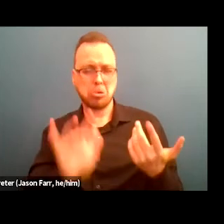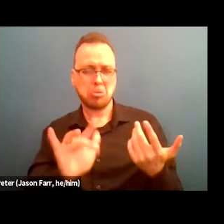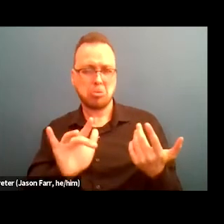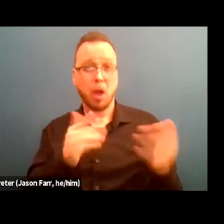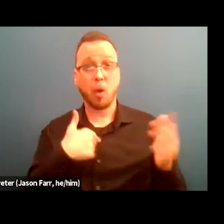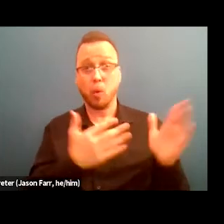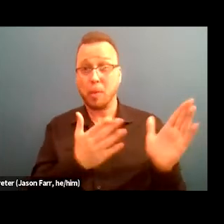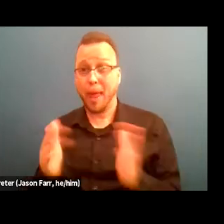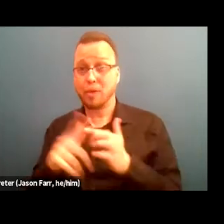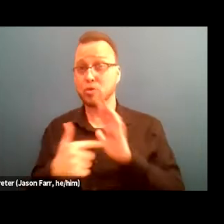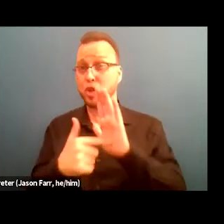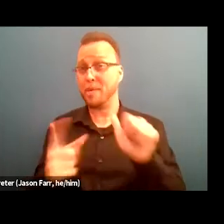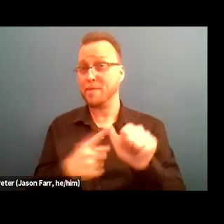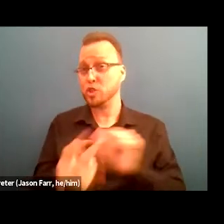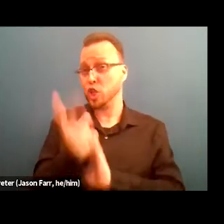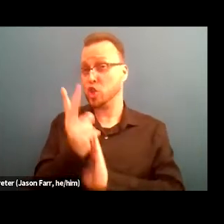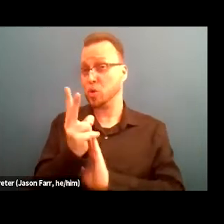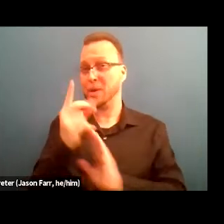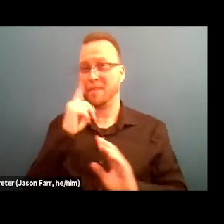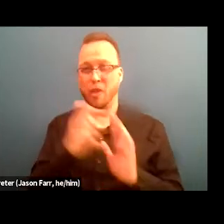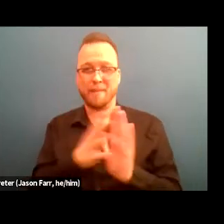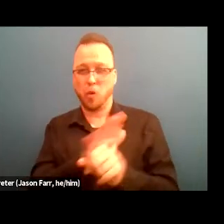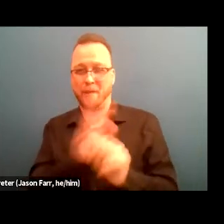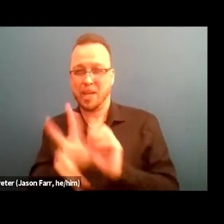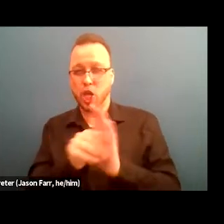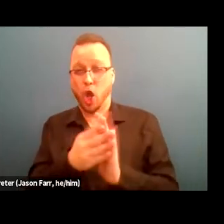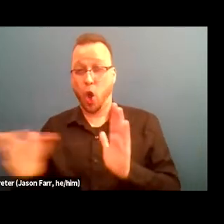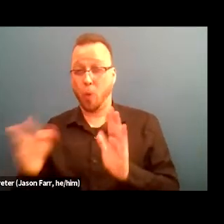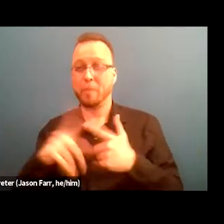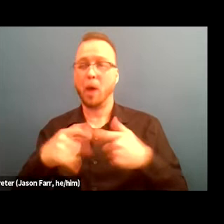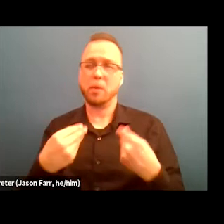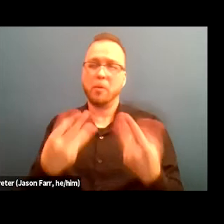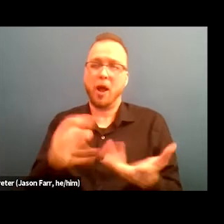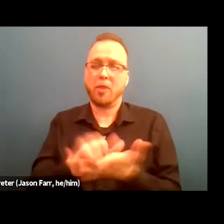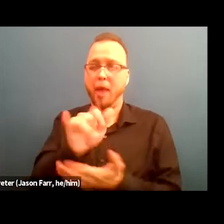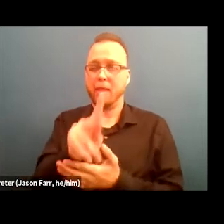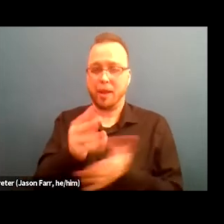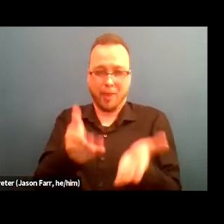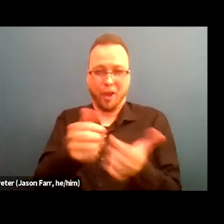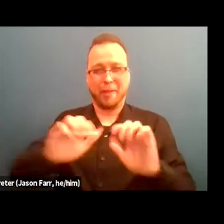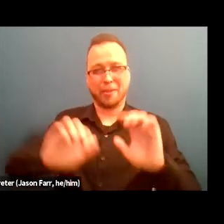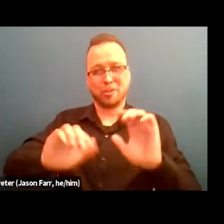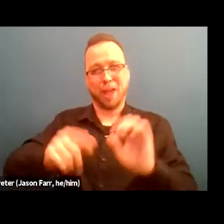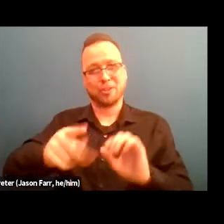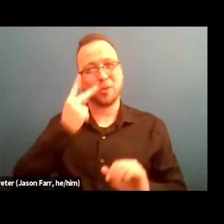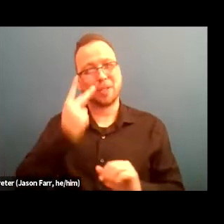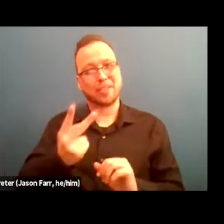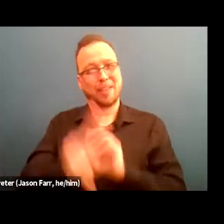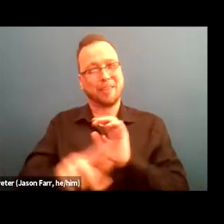of a much longer video, but we'll make that link available to you all so that you can view the video, hopefully after we wrap up today,